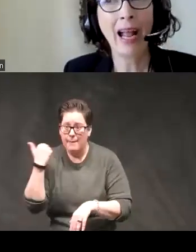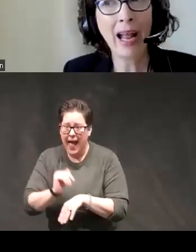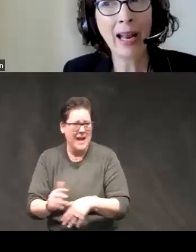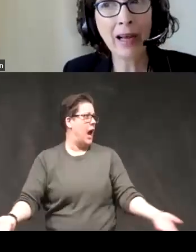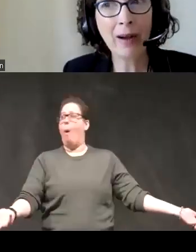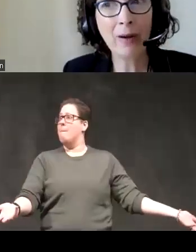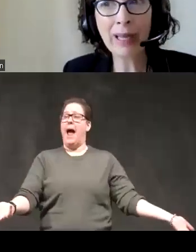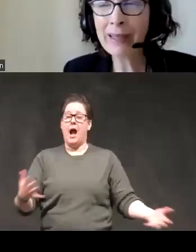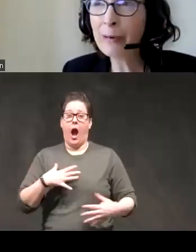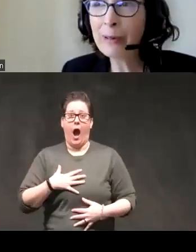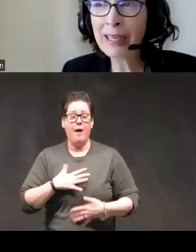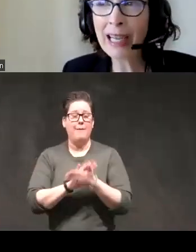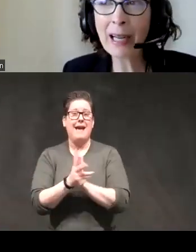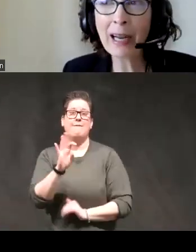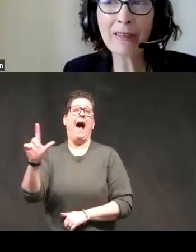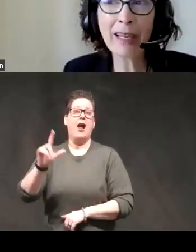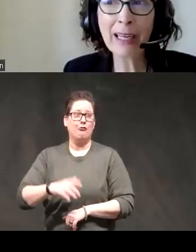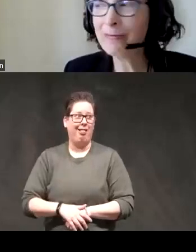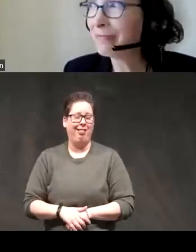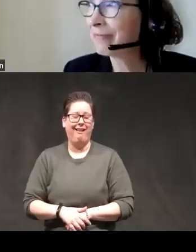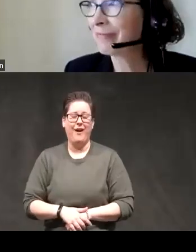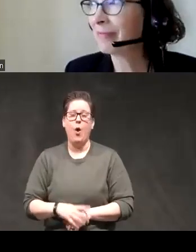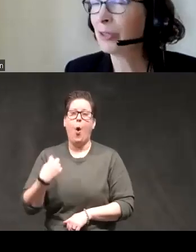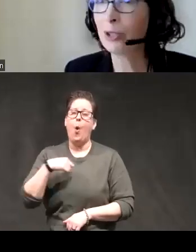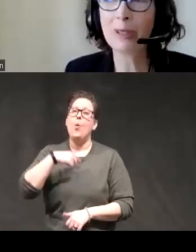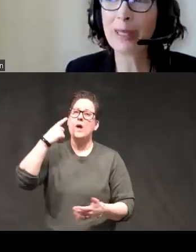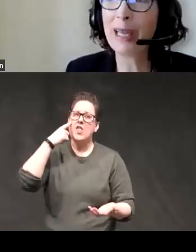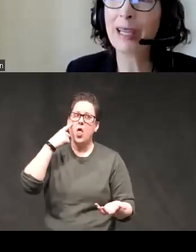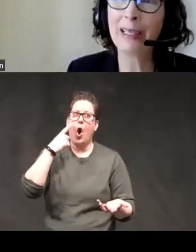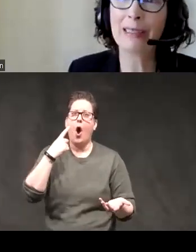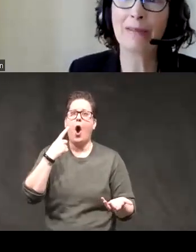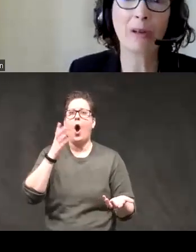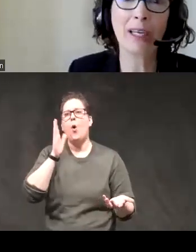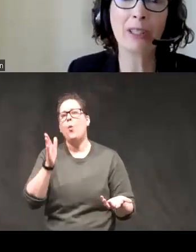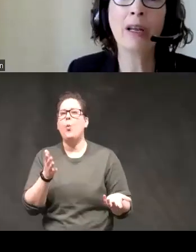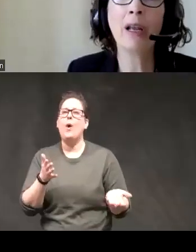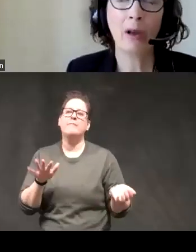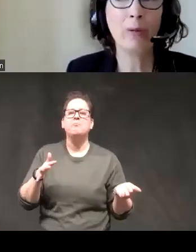and we thought we were going to get kind of like Junior League cases of aggression we